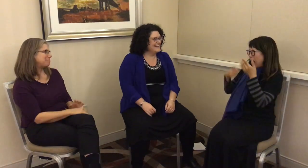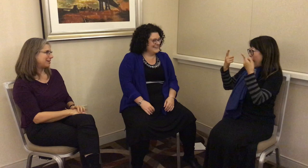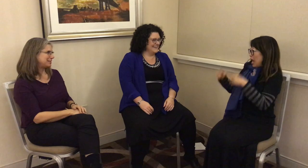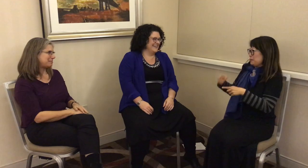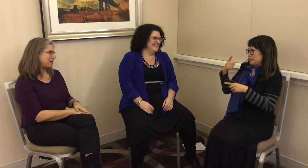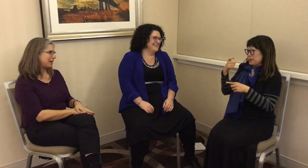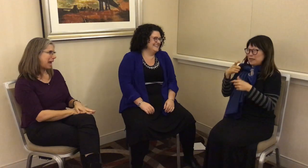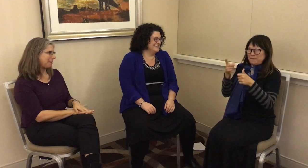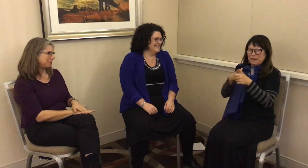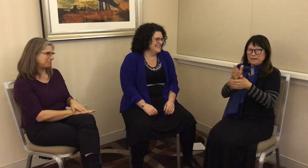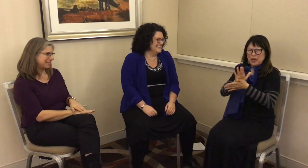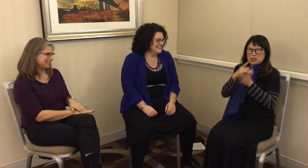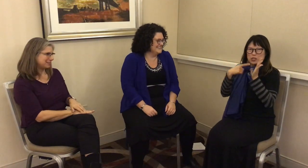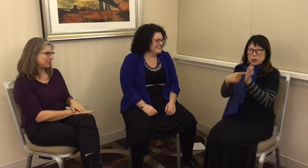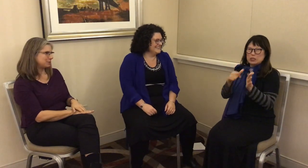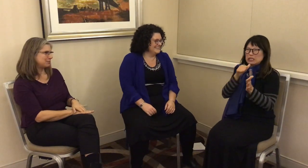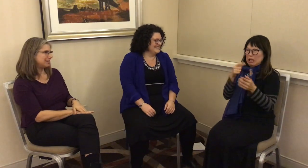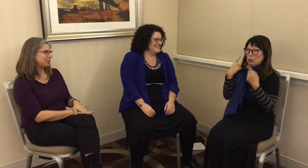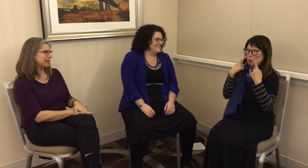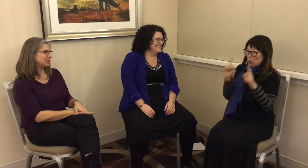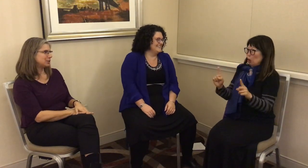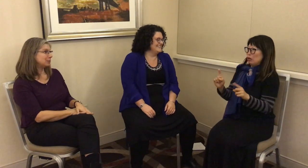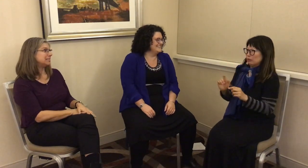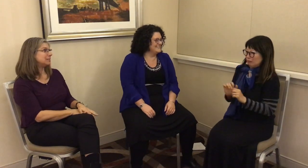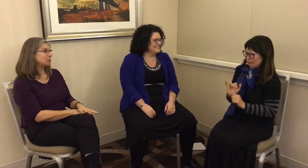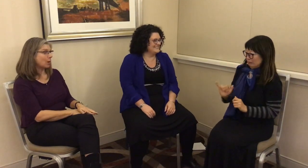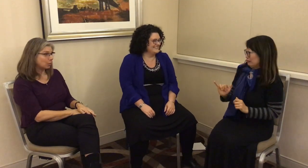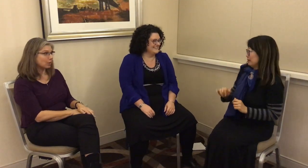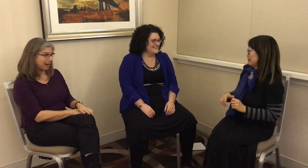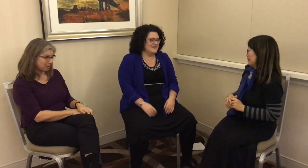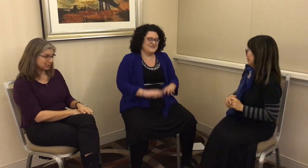about what happened because the first video that I showed didn’t quite work out.